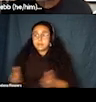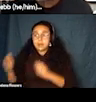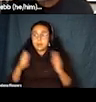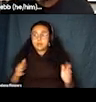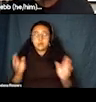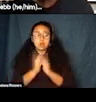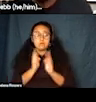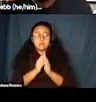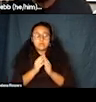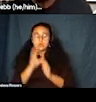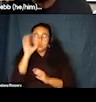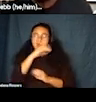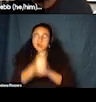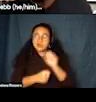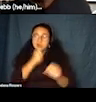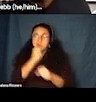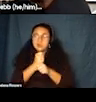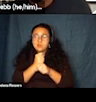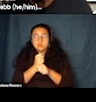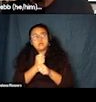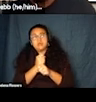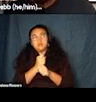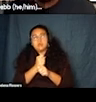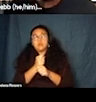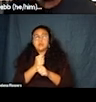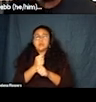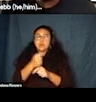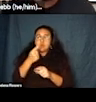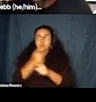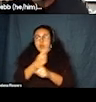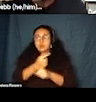to regularly meet with the FFA staff and the entire